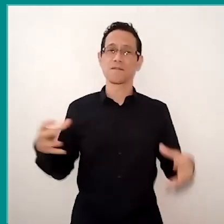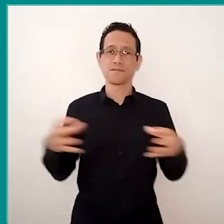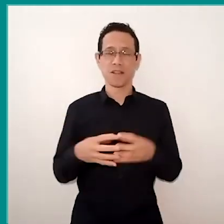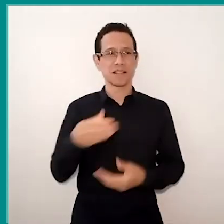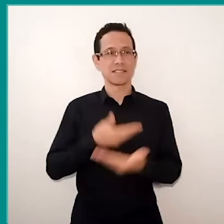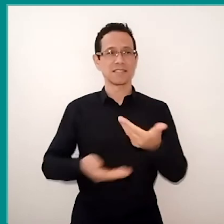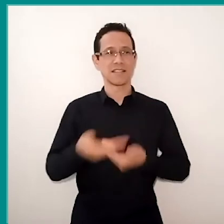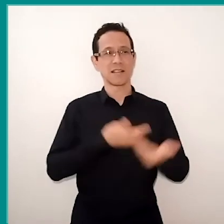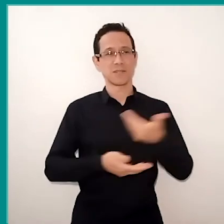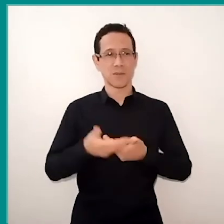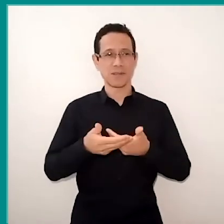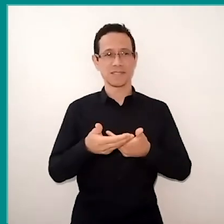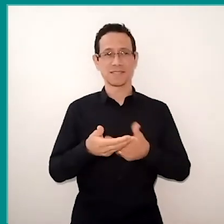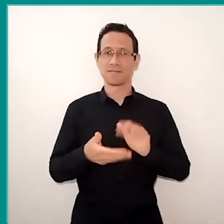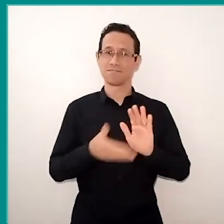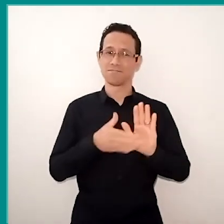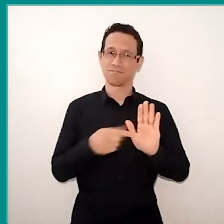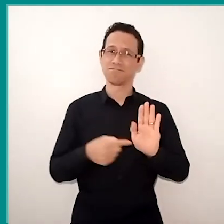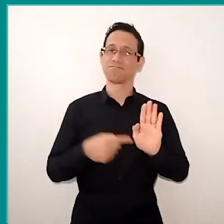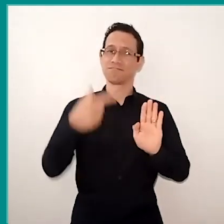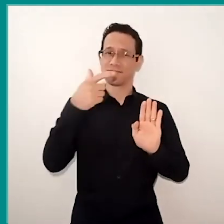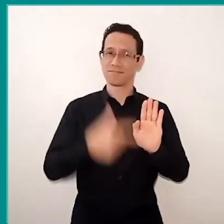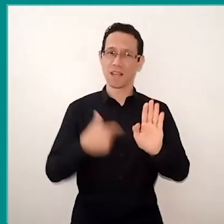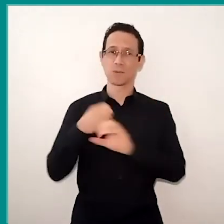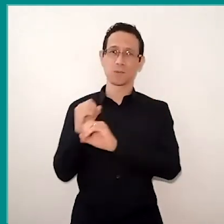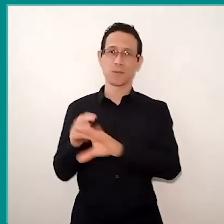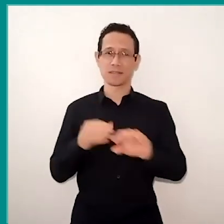This is the role of education, keep searching for the best way to do